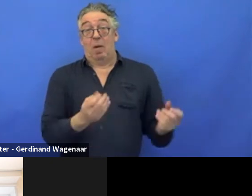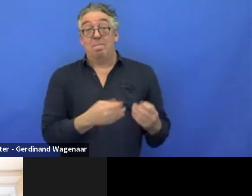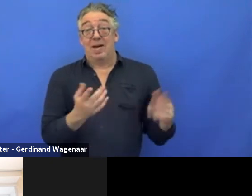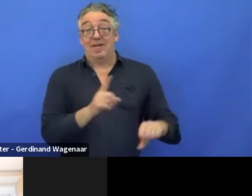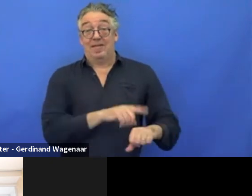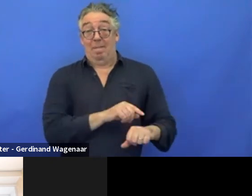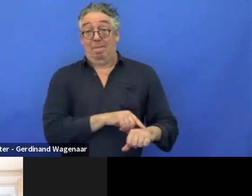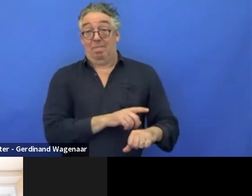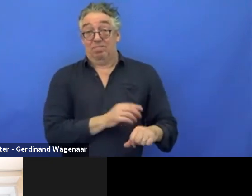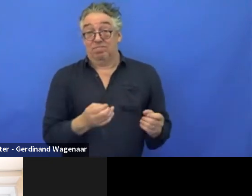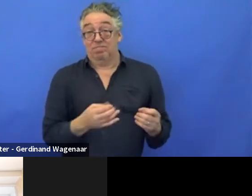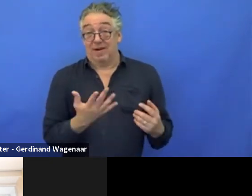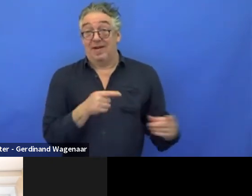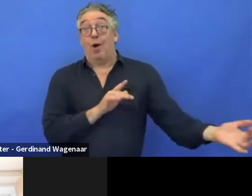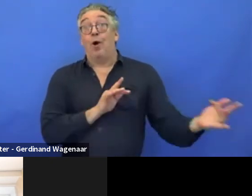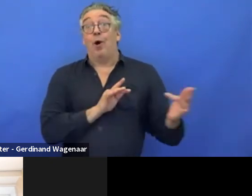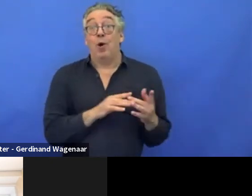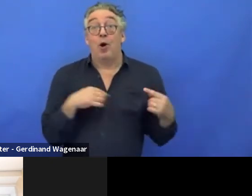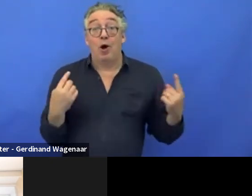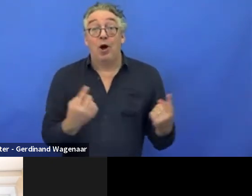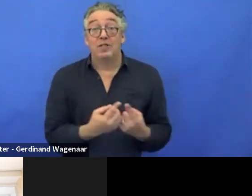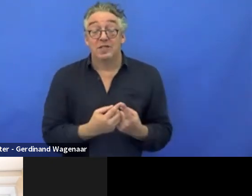The size of the project and the length of the project.